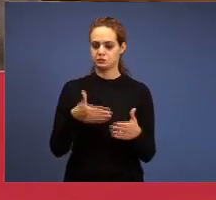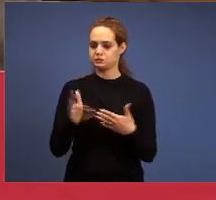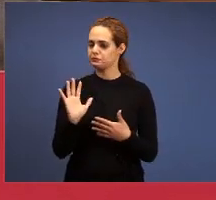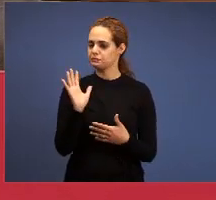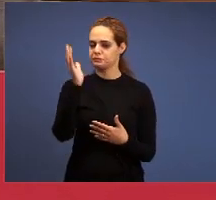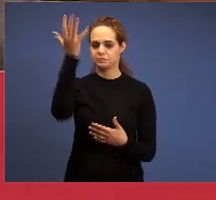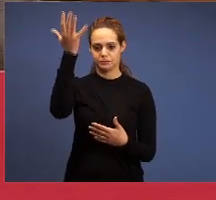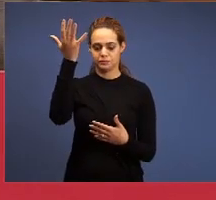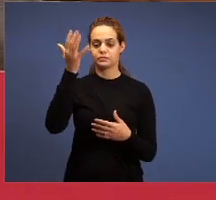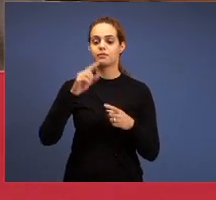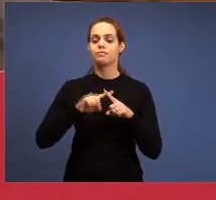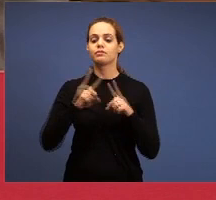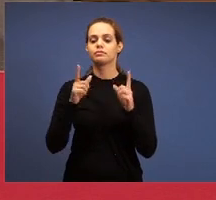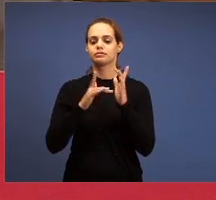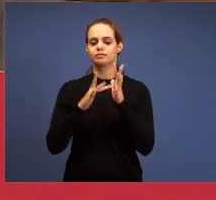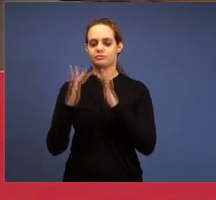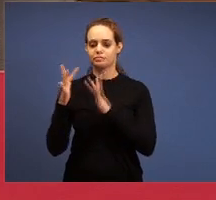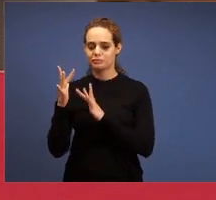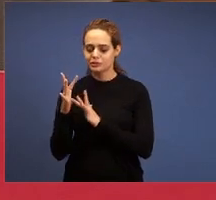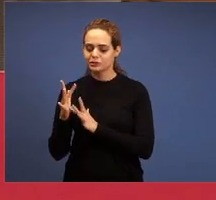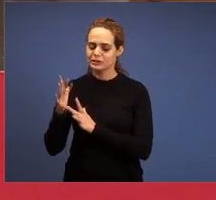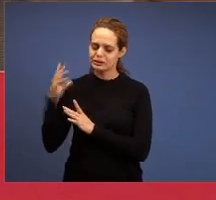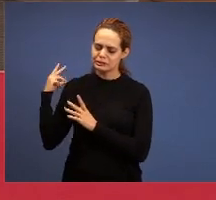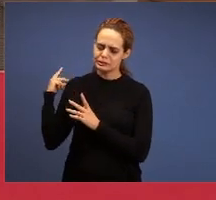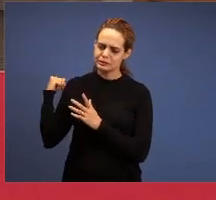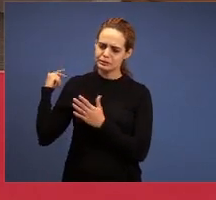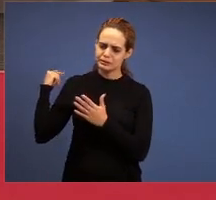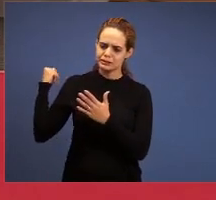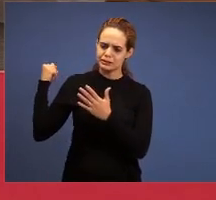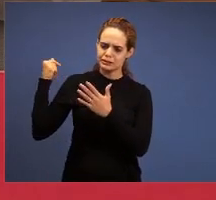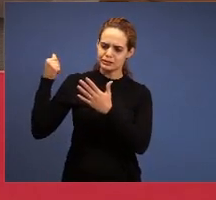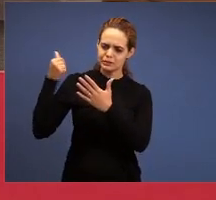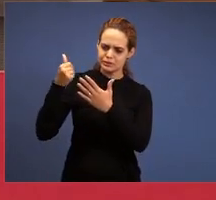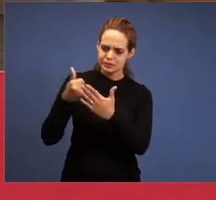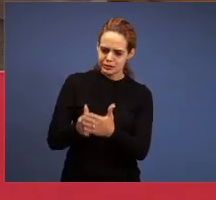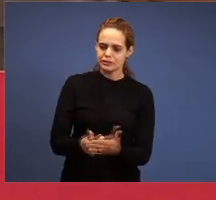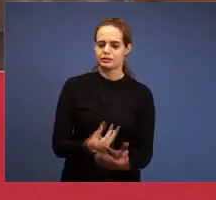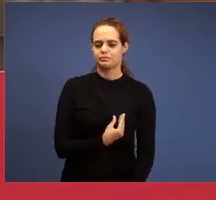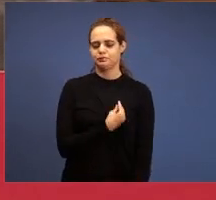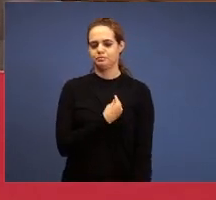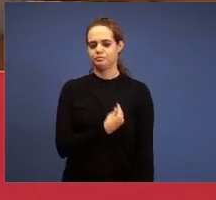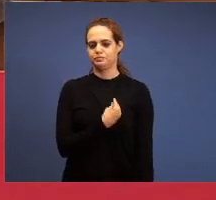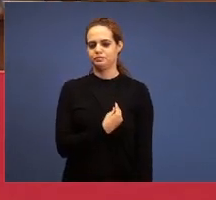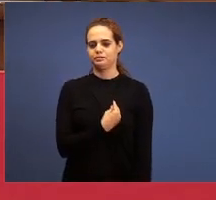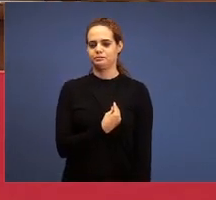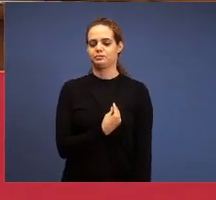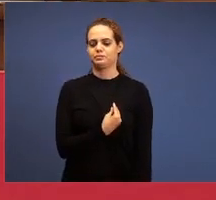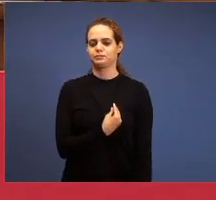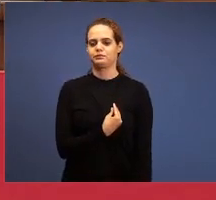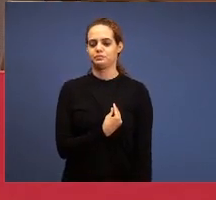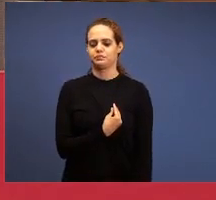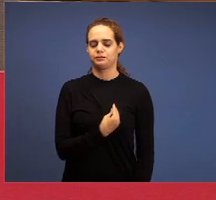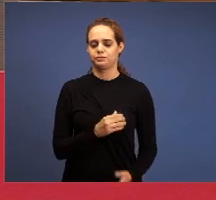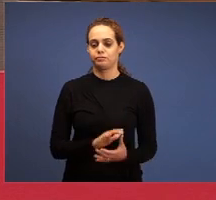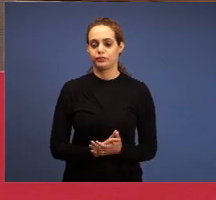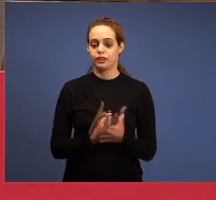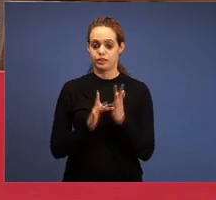present and He’s showing that in the all over of History, the things are happening until here,